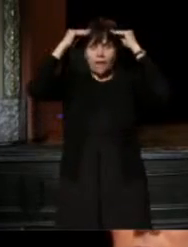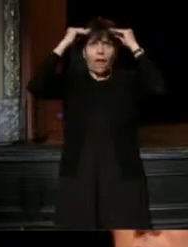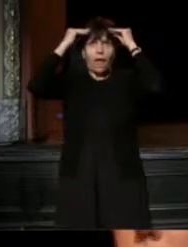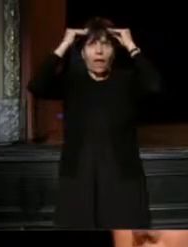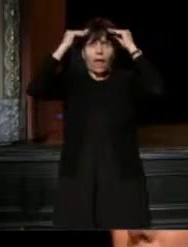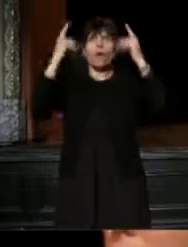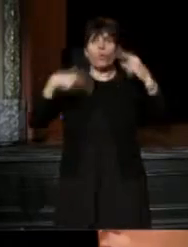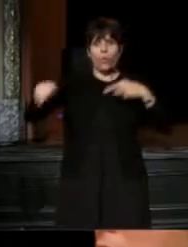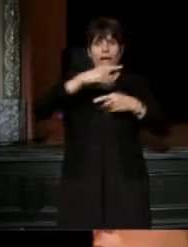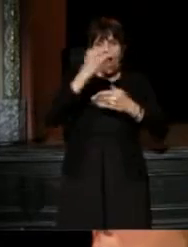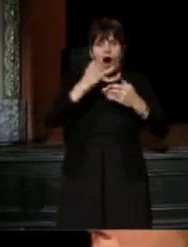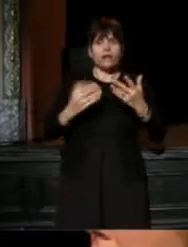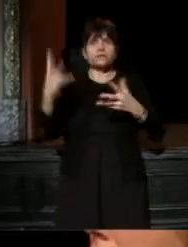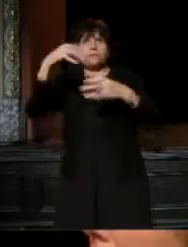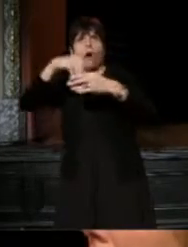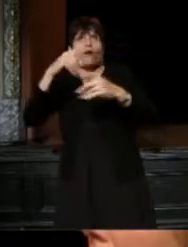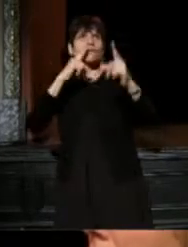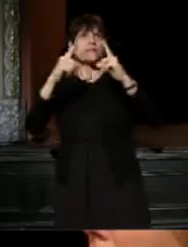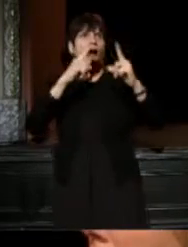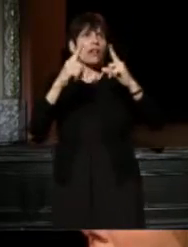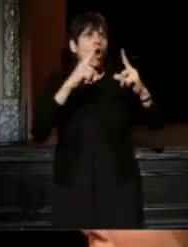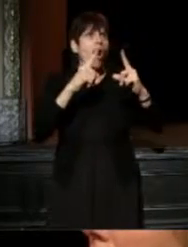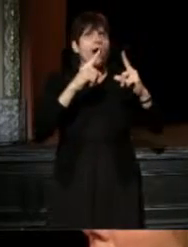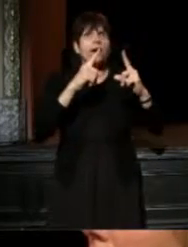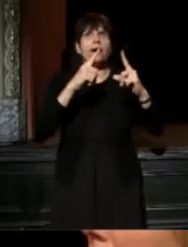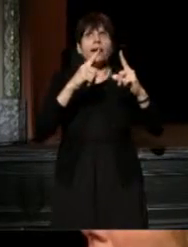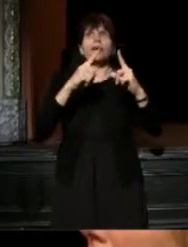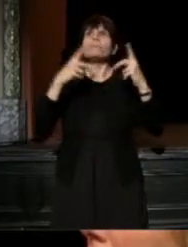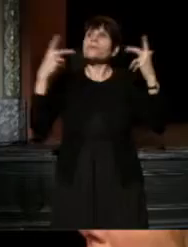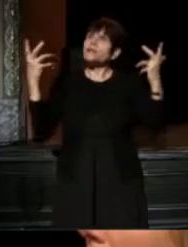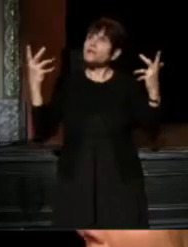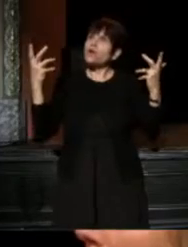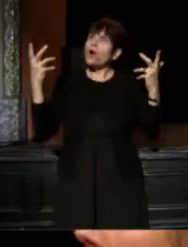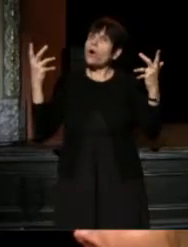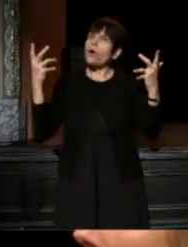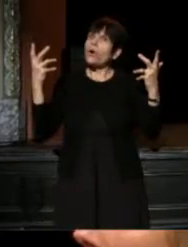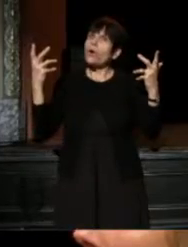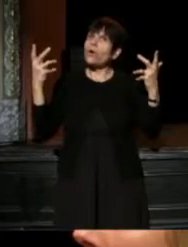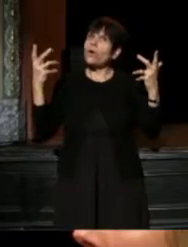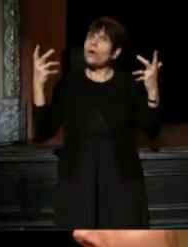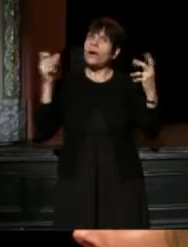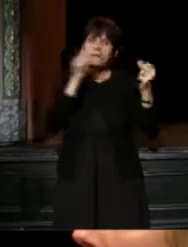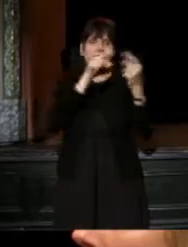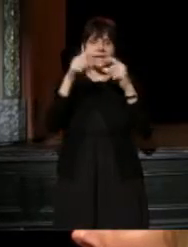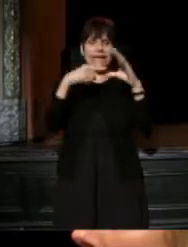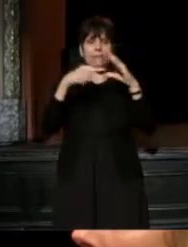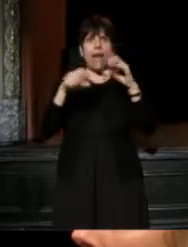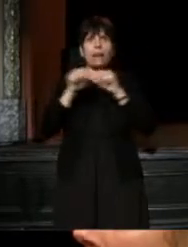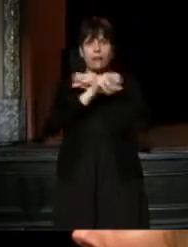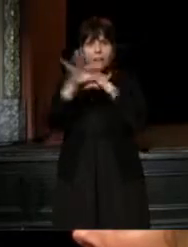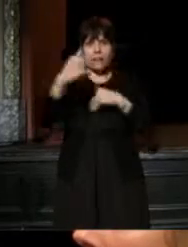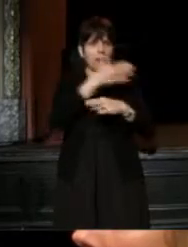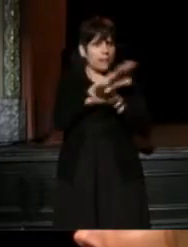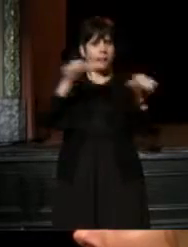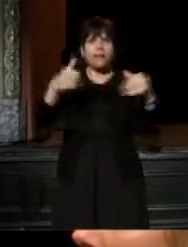we as artists, we need to be part of the dialogue. So we then crafted an email, we sent it out to our constituents,